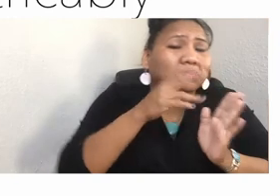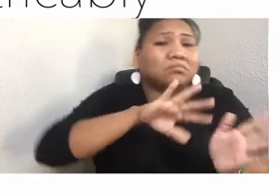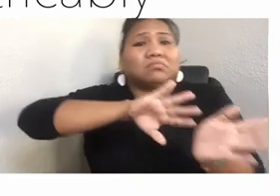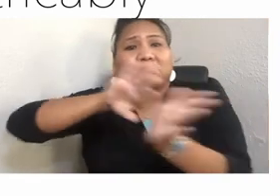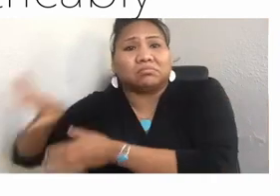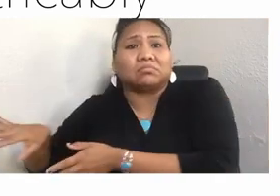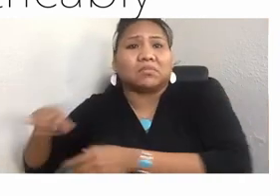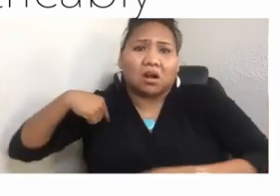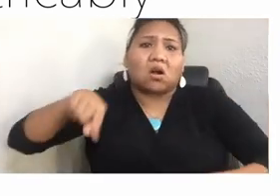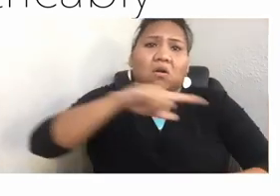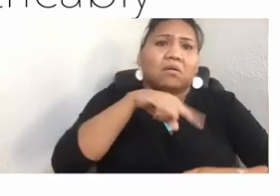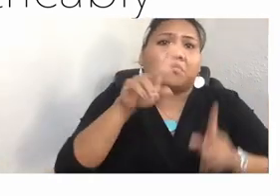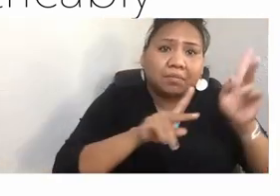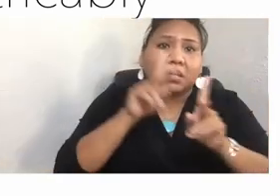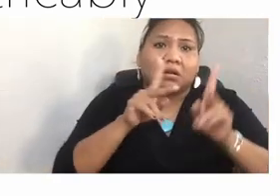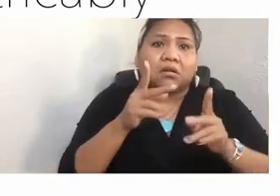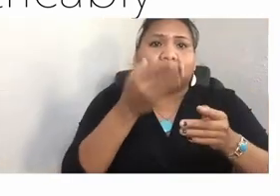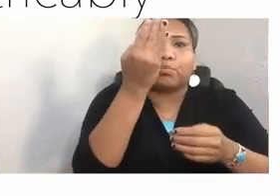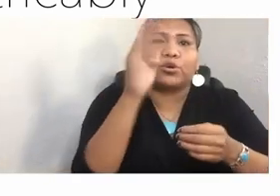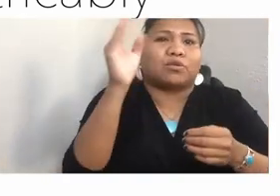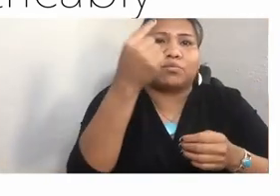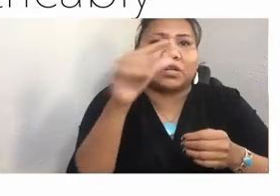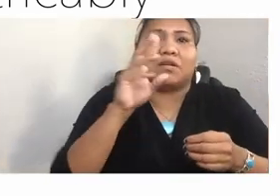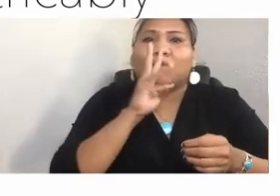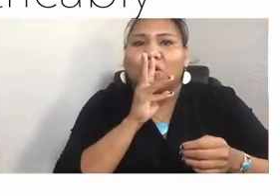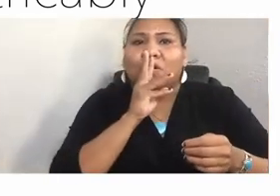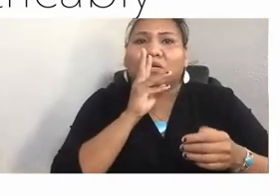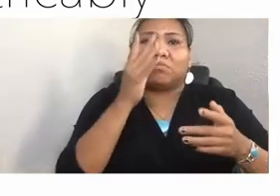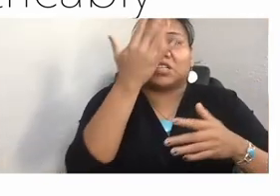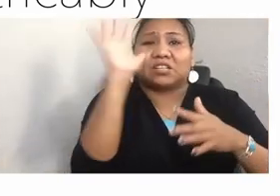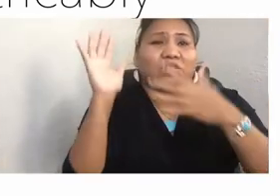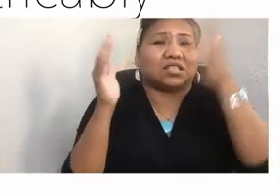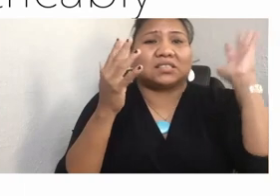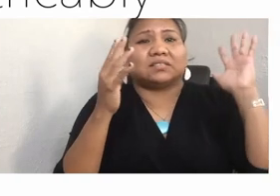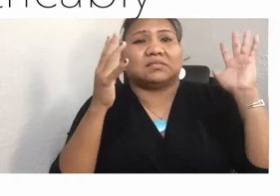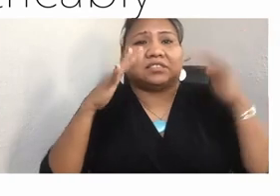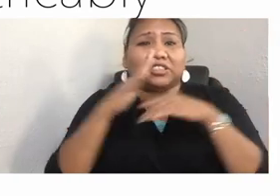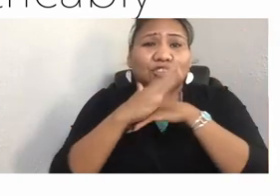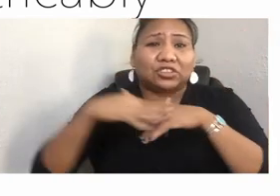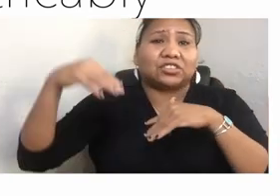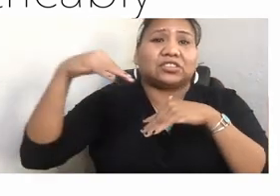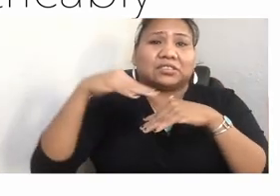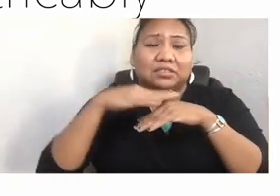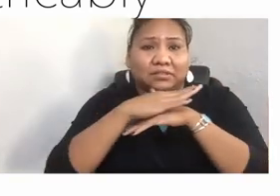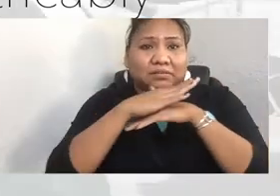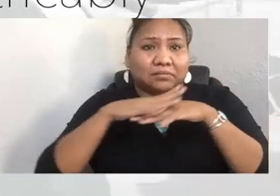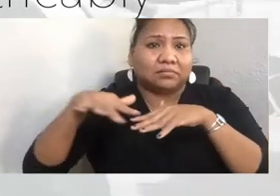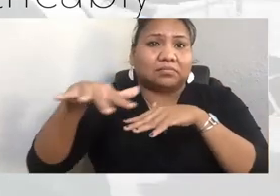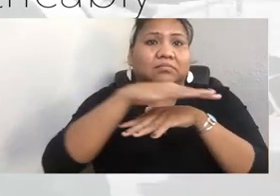the people of the tall pine trees, the people of the tide. I made my way South to visit with Colin Soto in Cocopah.